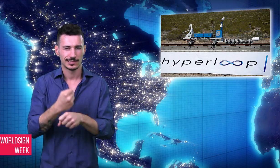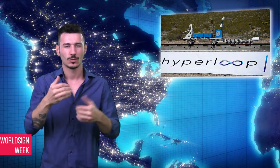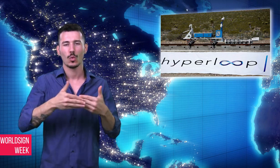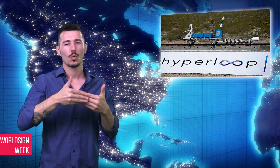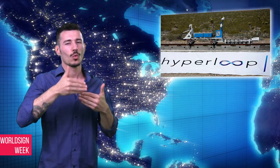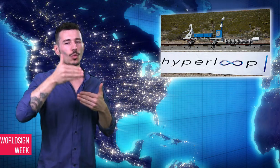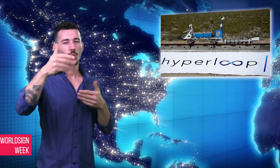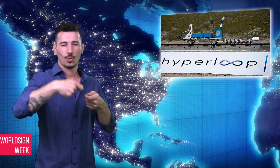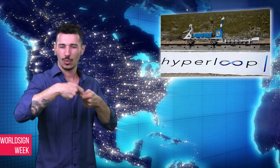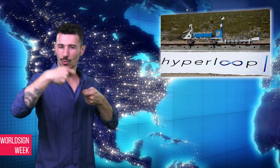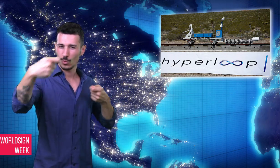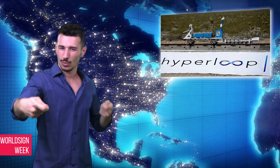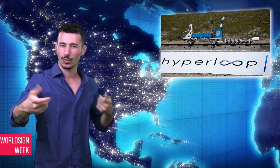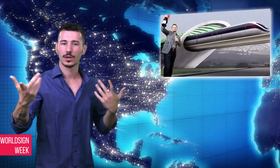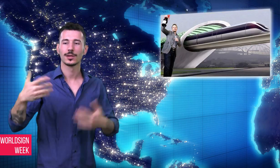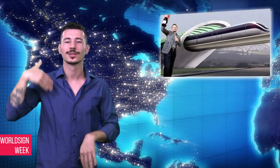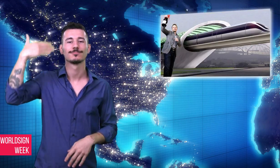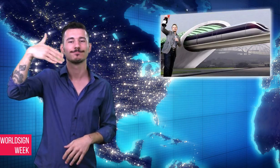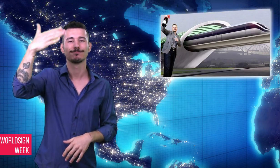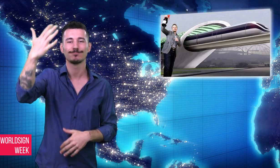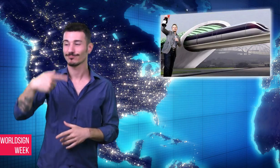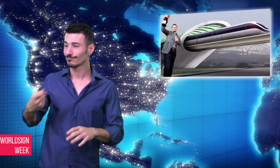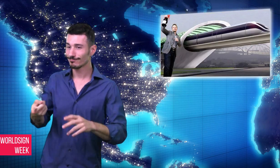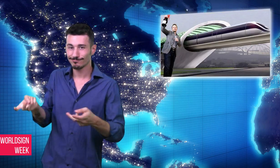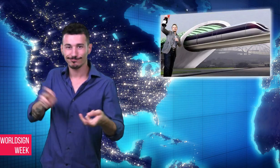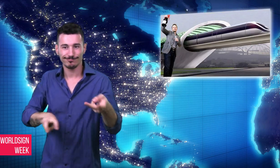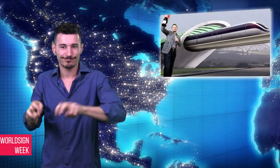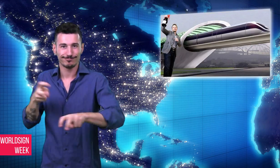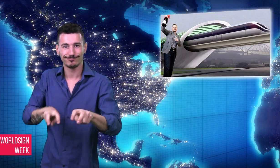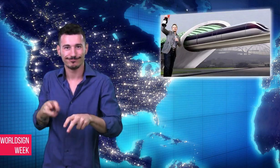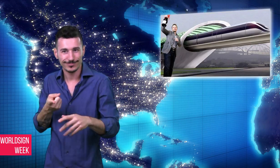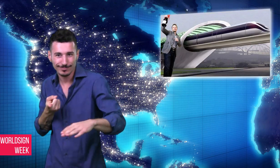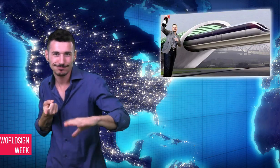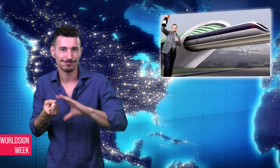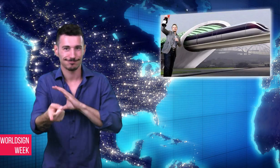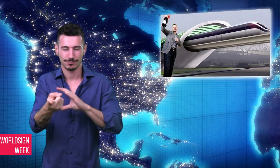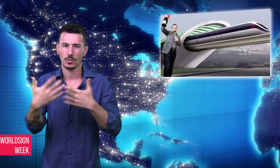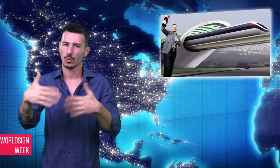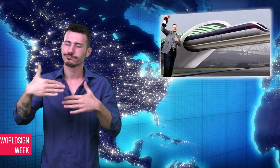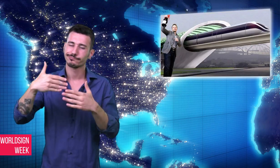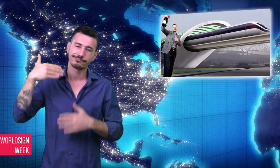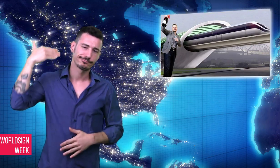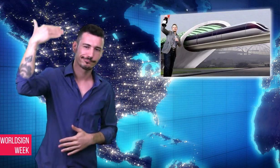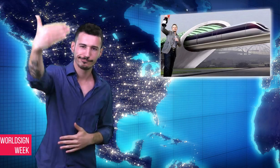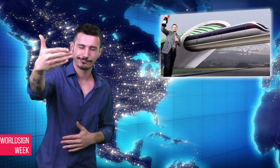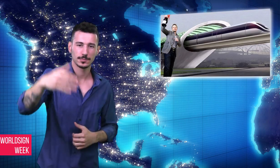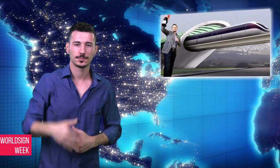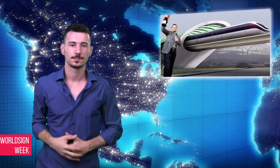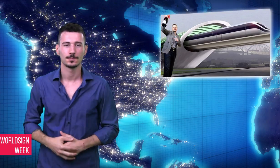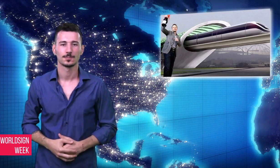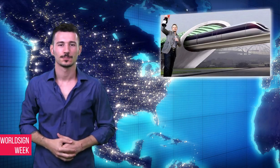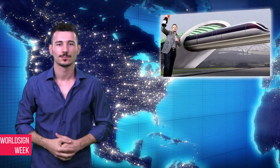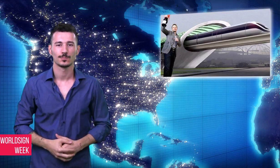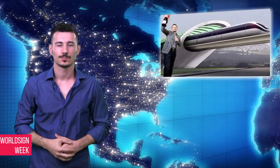it will be a long time before it is ready for to use in everyday life.